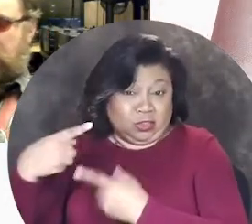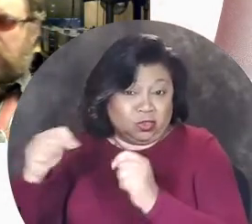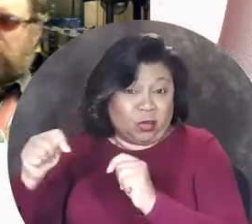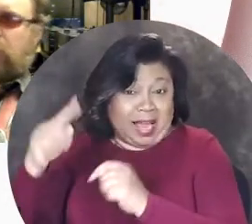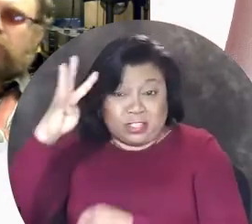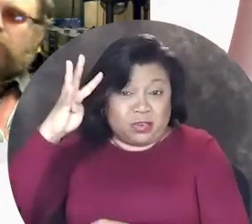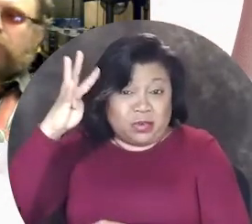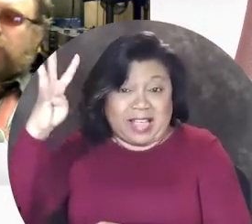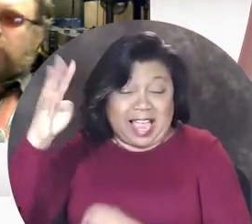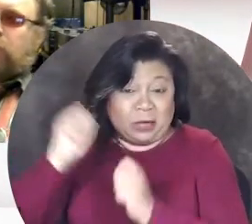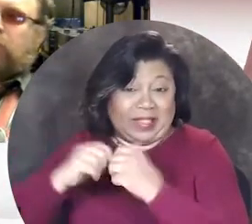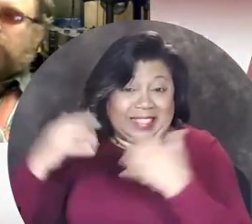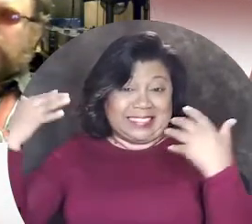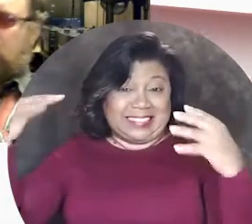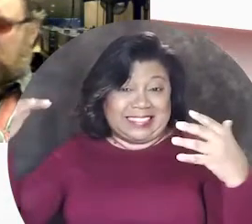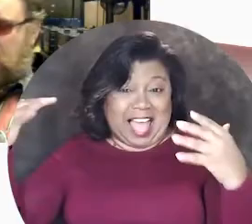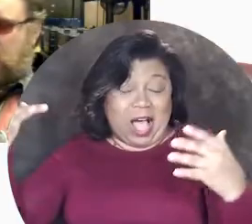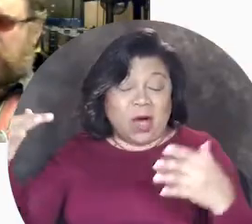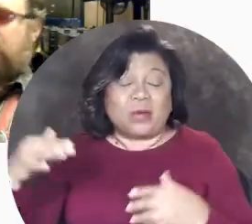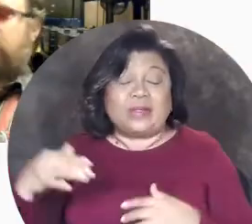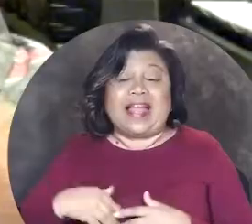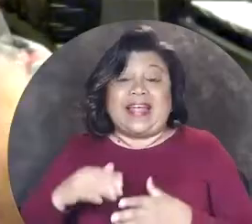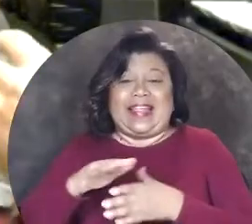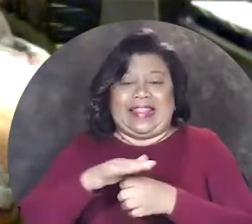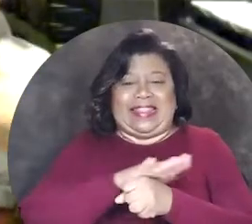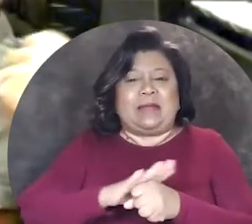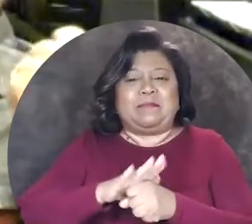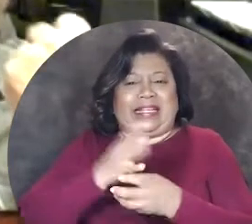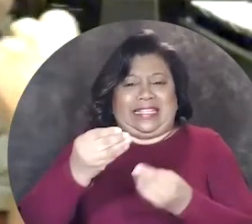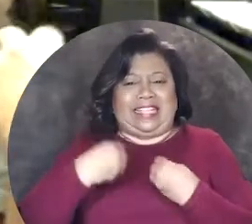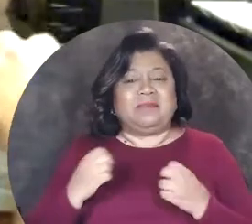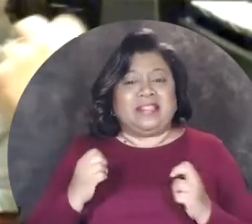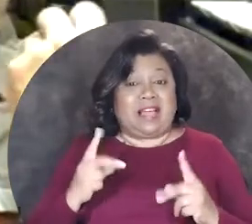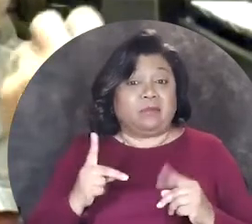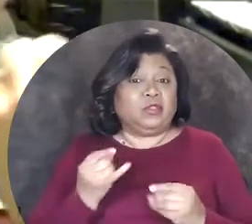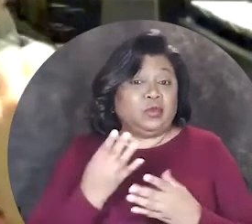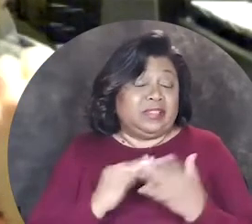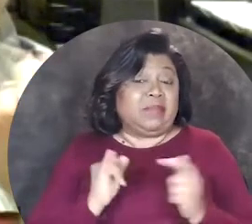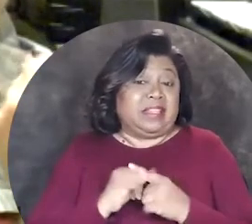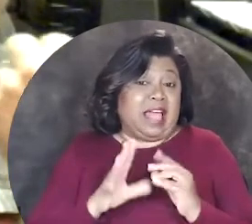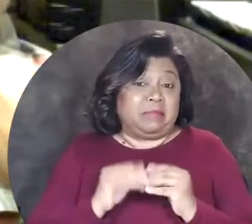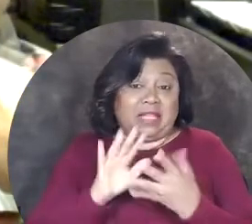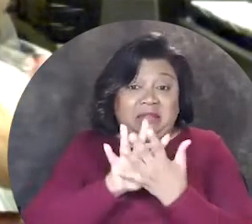that you're trying to create with sound that medium gives me the opportunity to do something that can